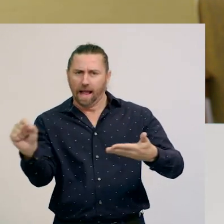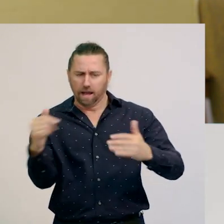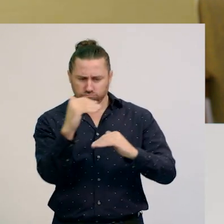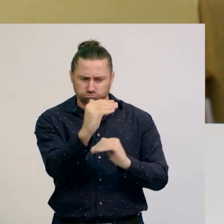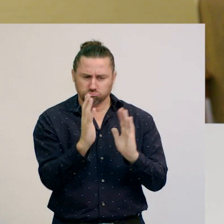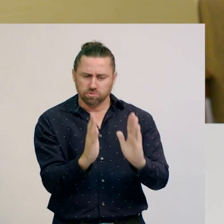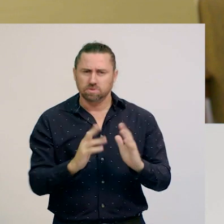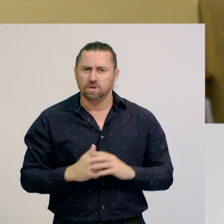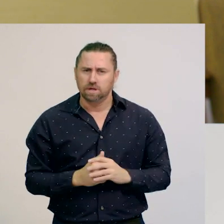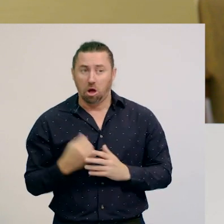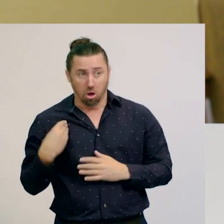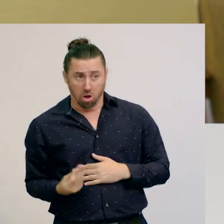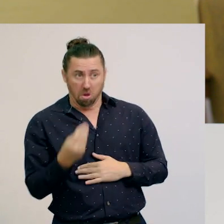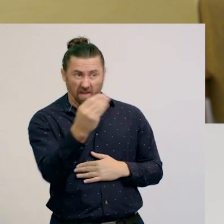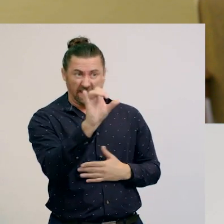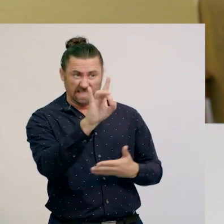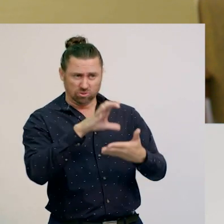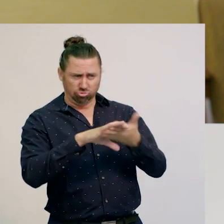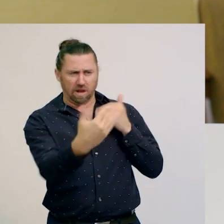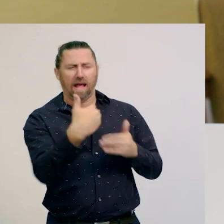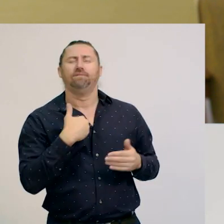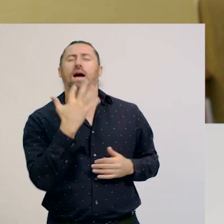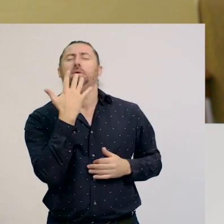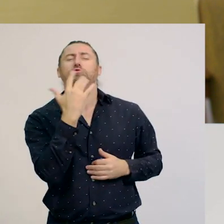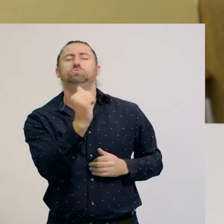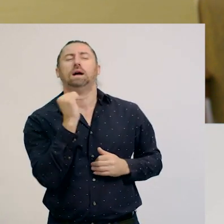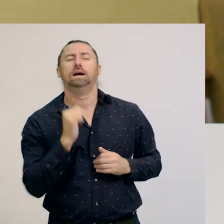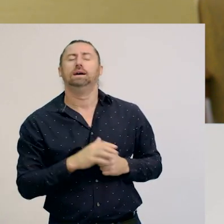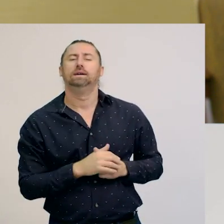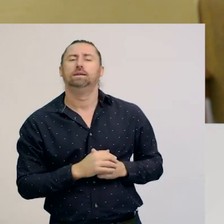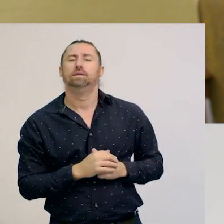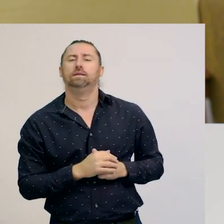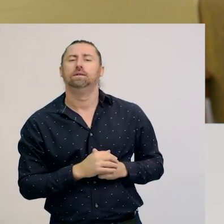How much change from $10 should I expect?